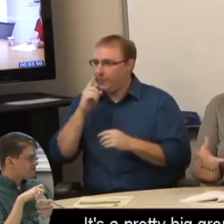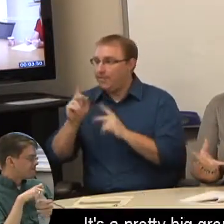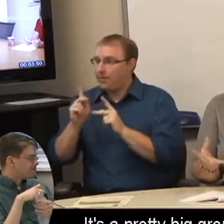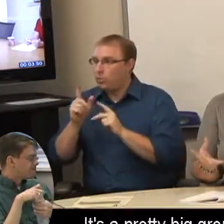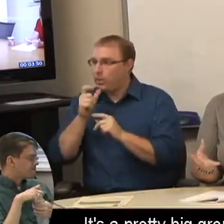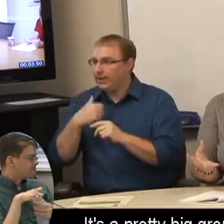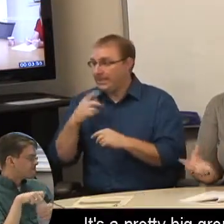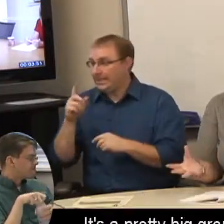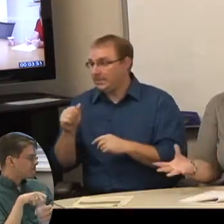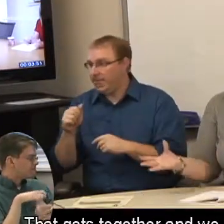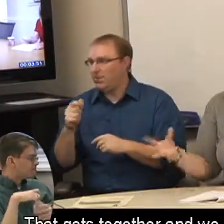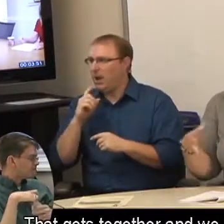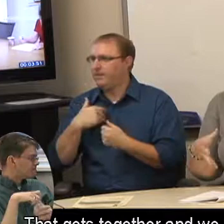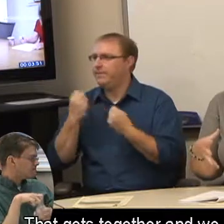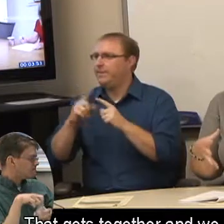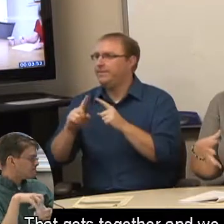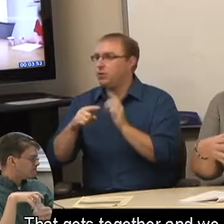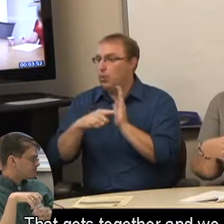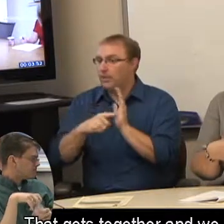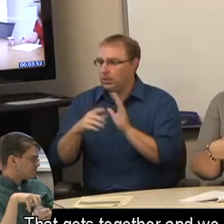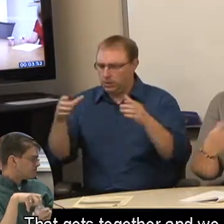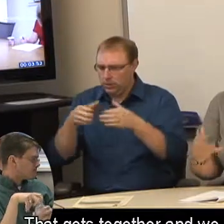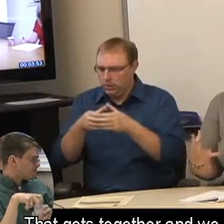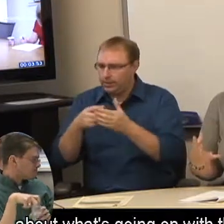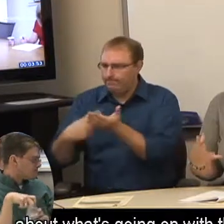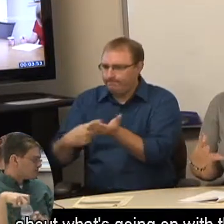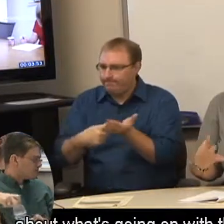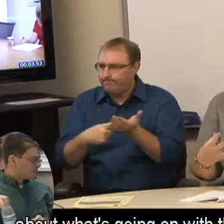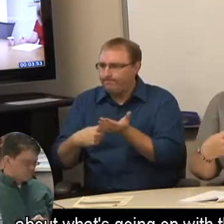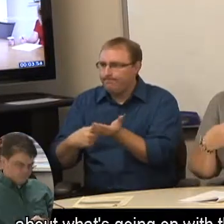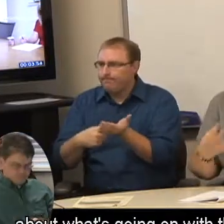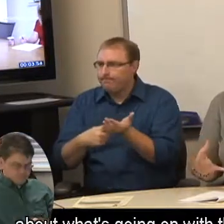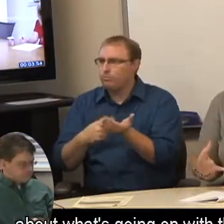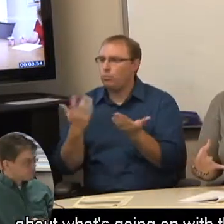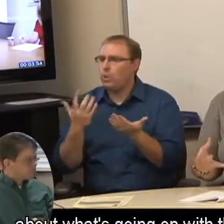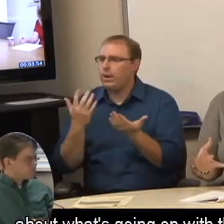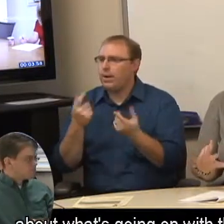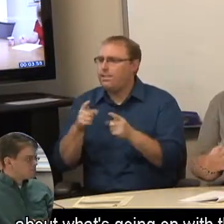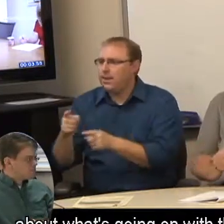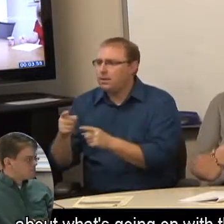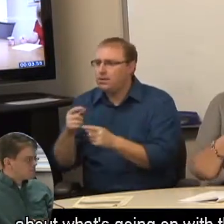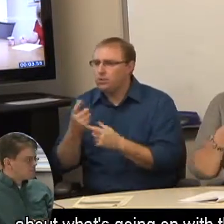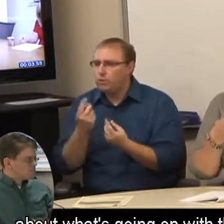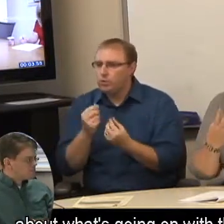It's a pretty big group. That gets together and we kind of talk about what's going on with the program,